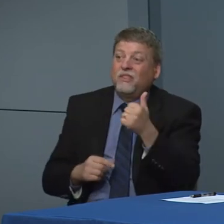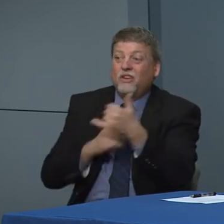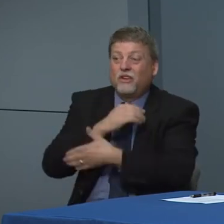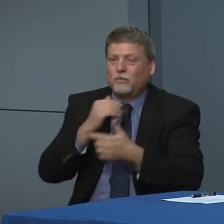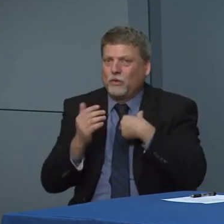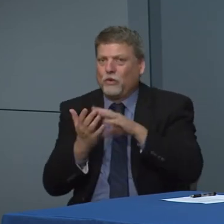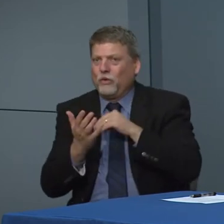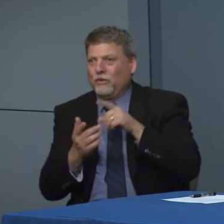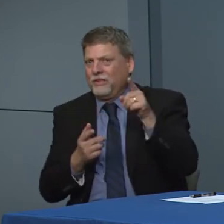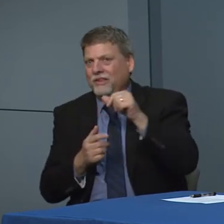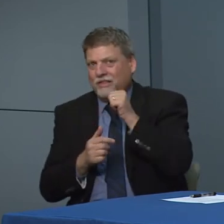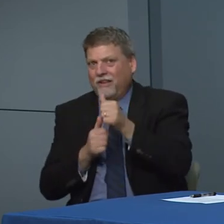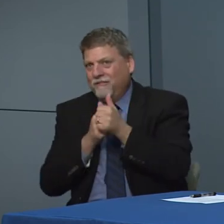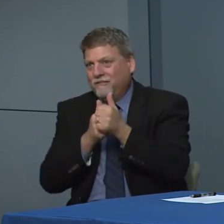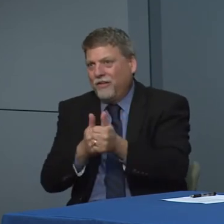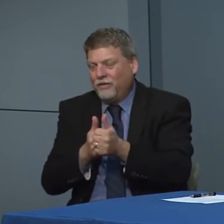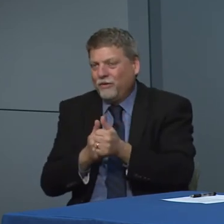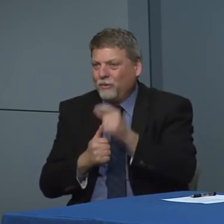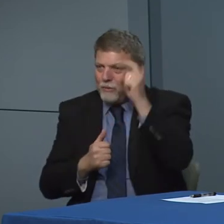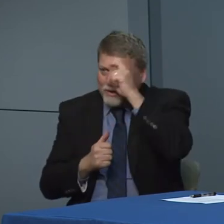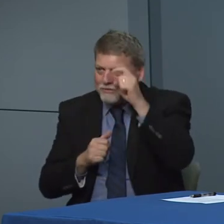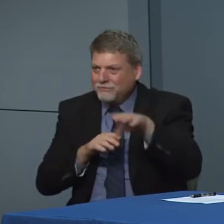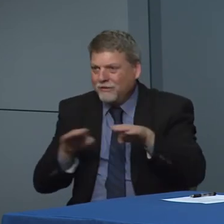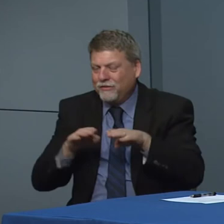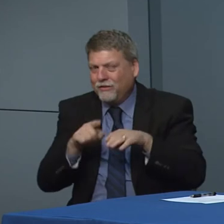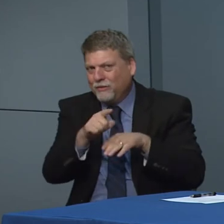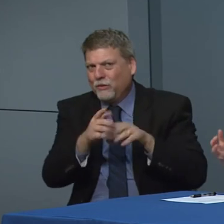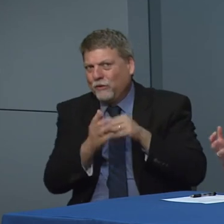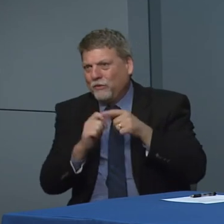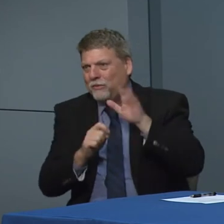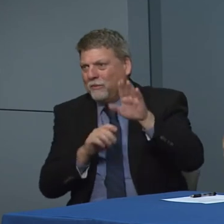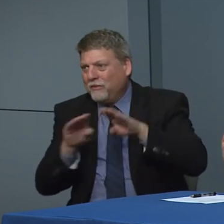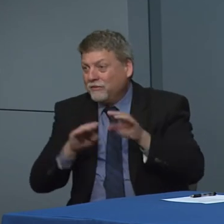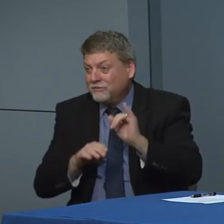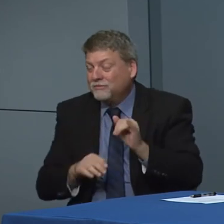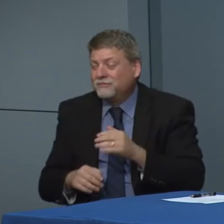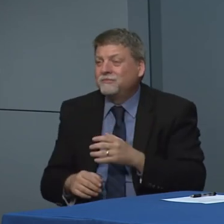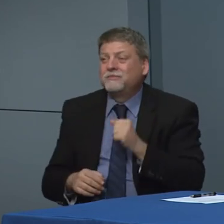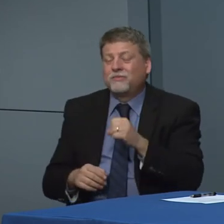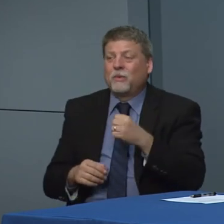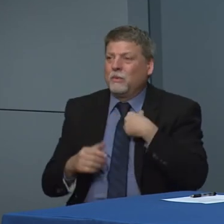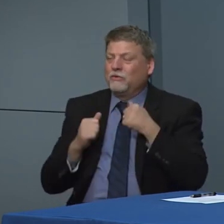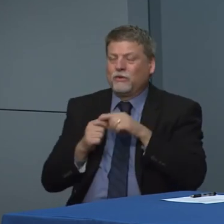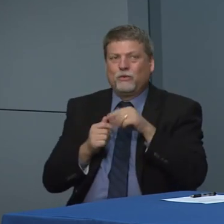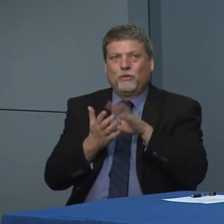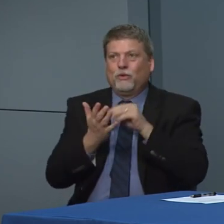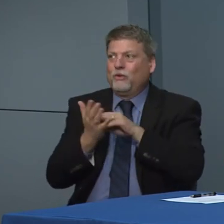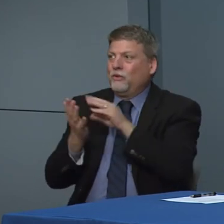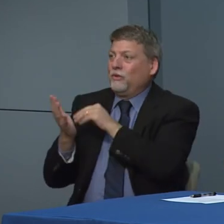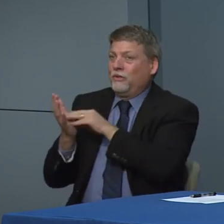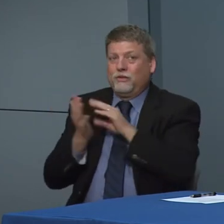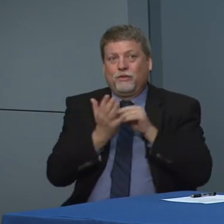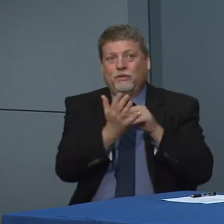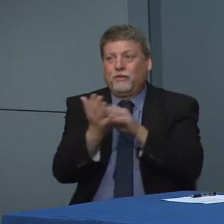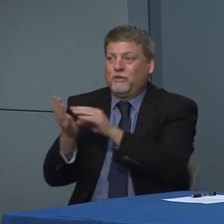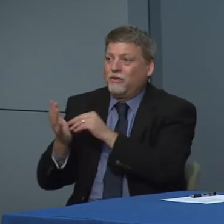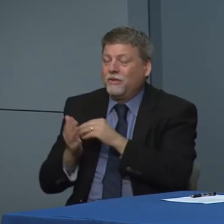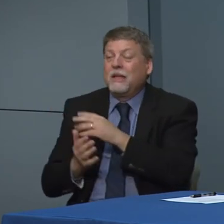lessons of other countries that and didn't take early enough action again. We we have to take in a lot of inputs I'm